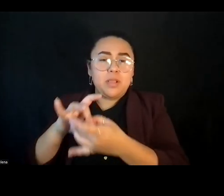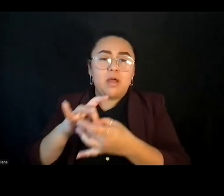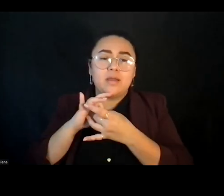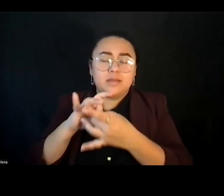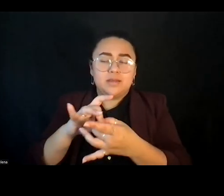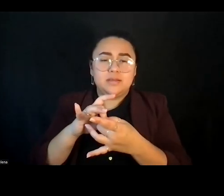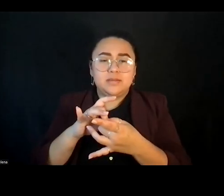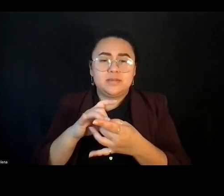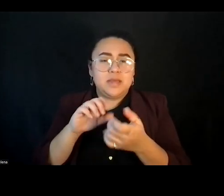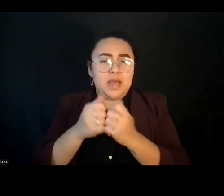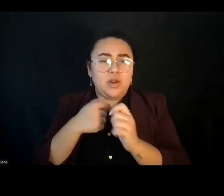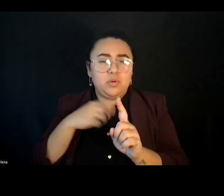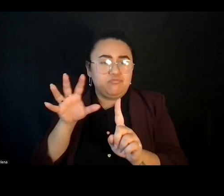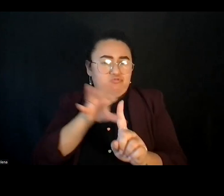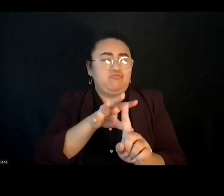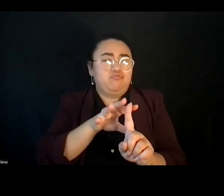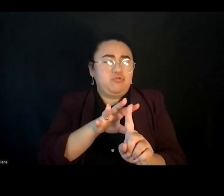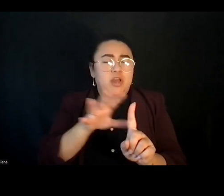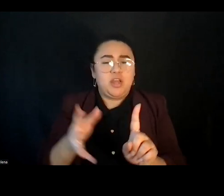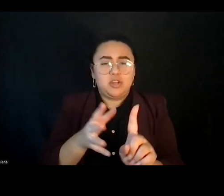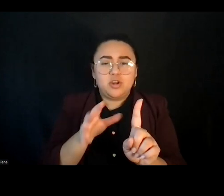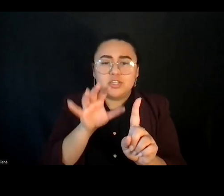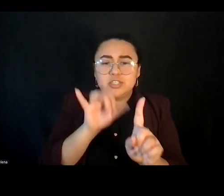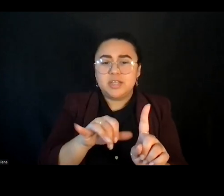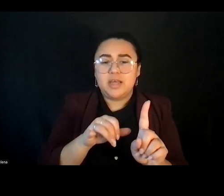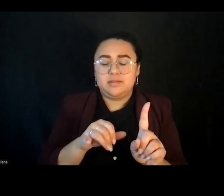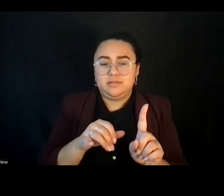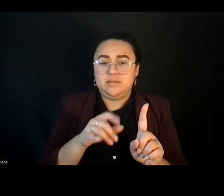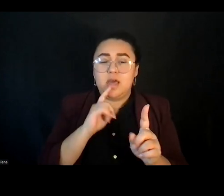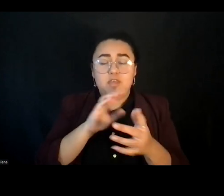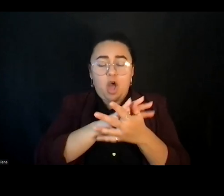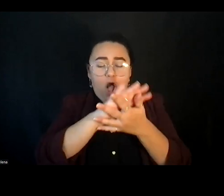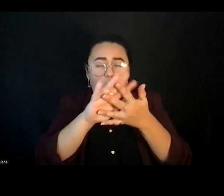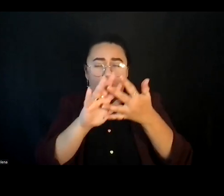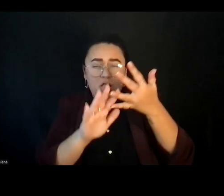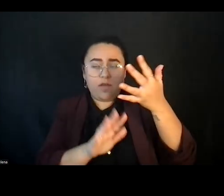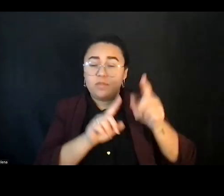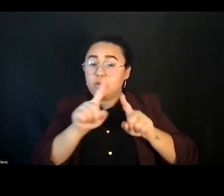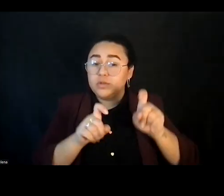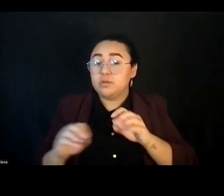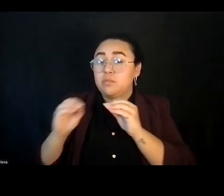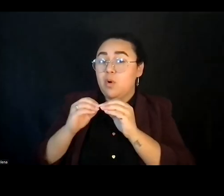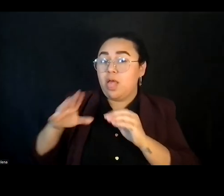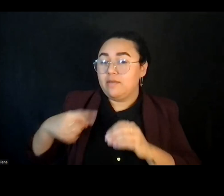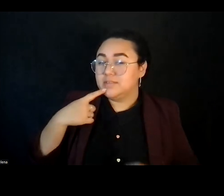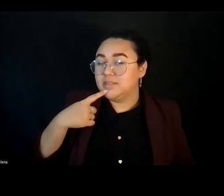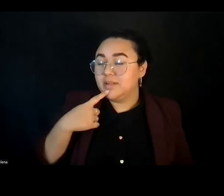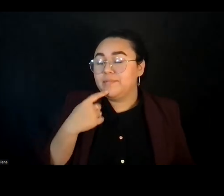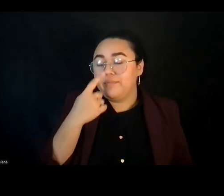And then given all of those juicy questions and more that I did not name, it's probably